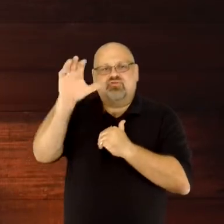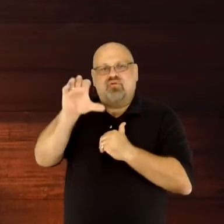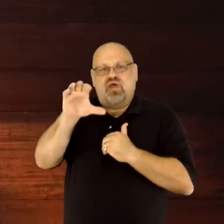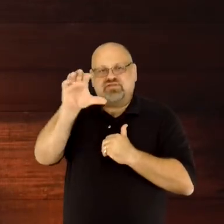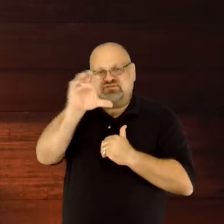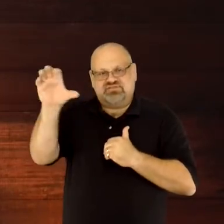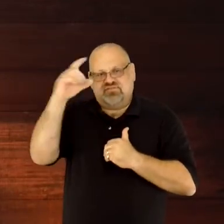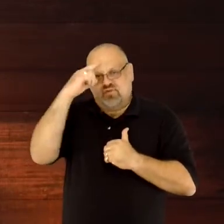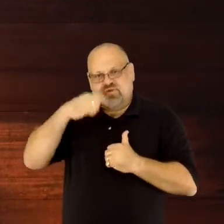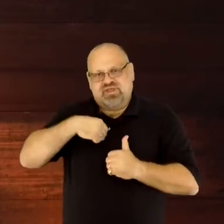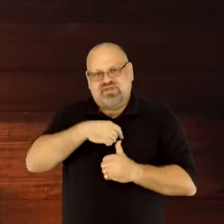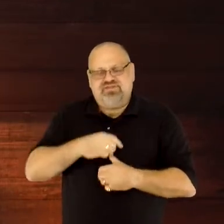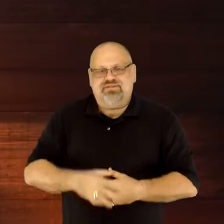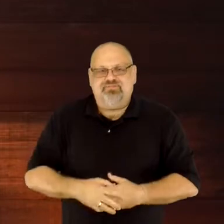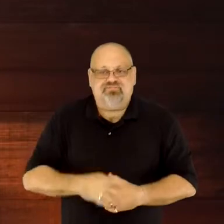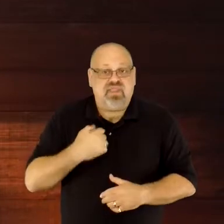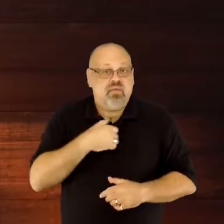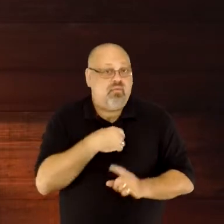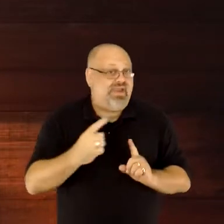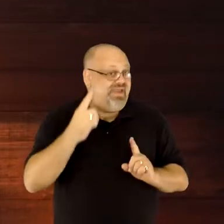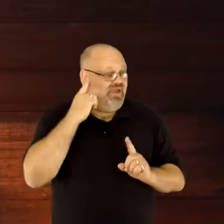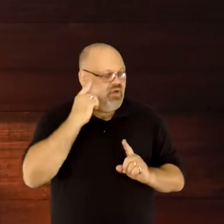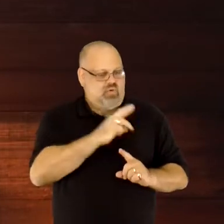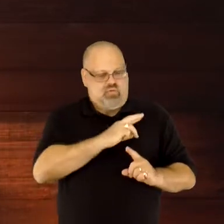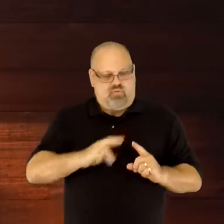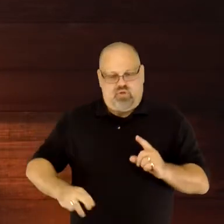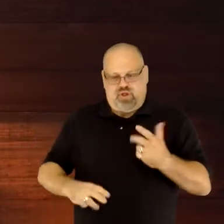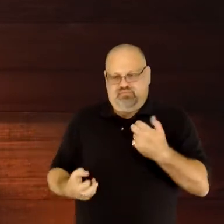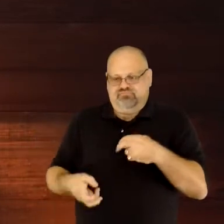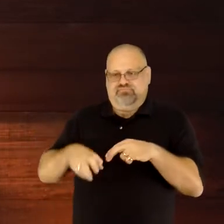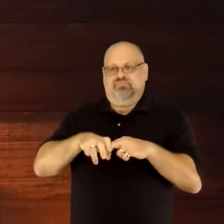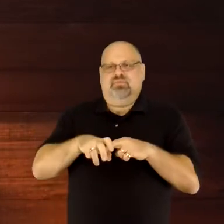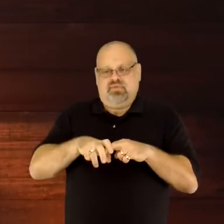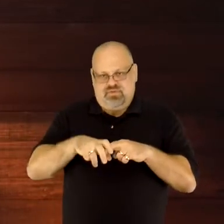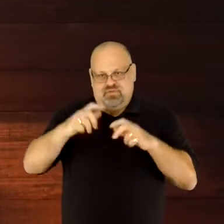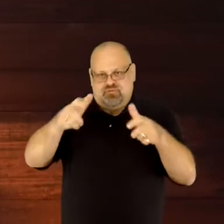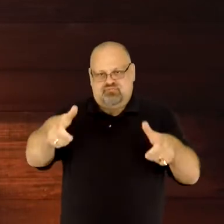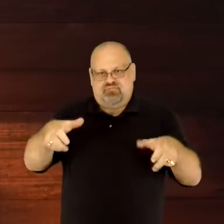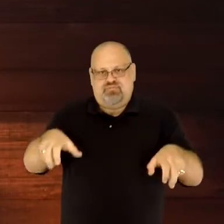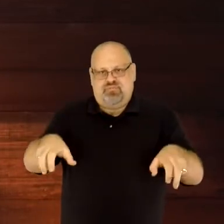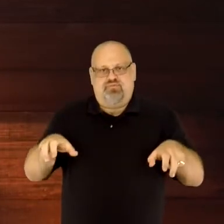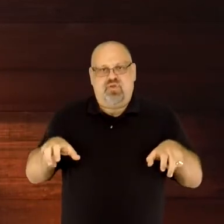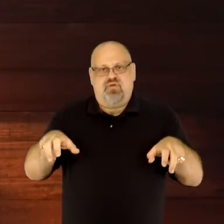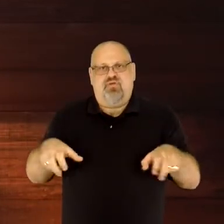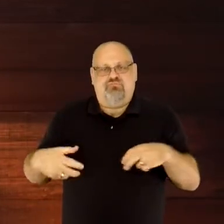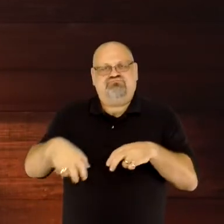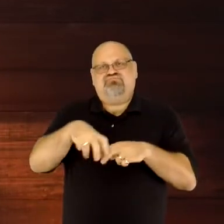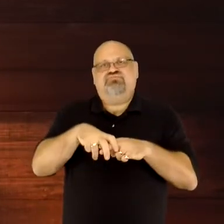there is always talk about the order of succession based on birthright in royal family bloodlines.